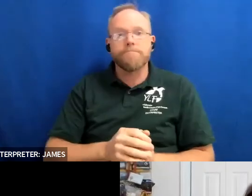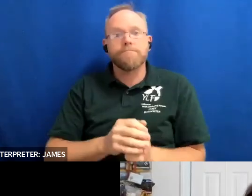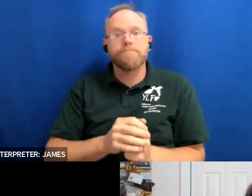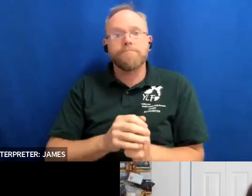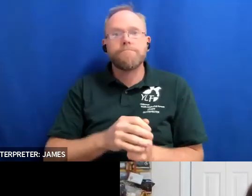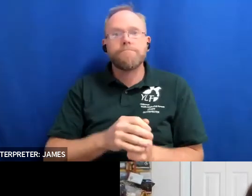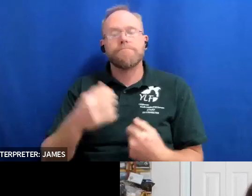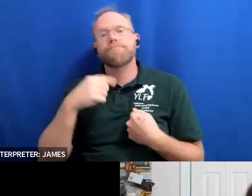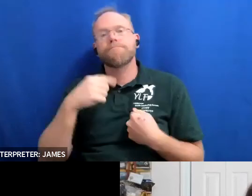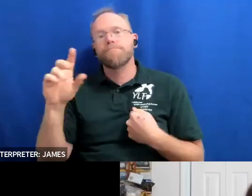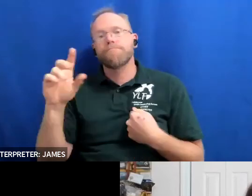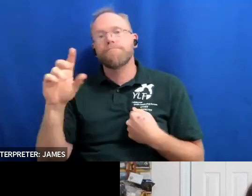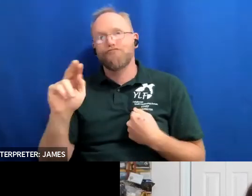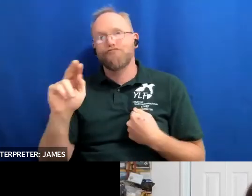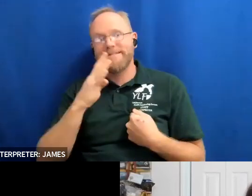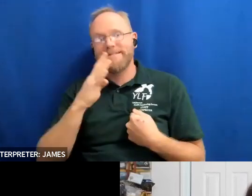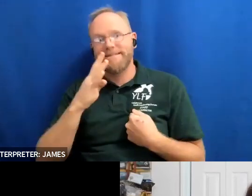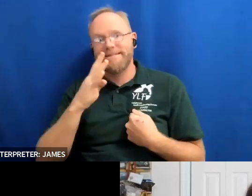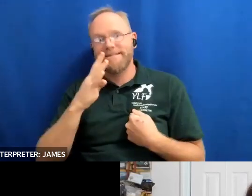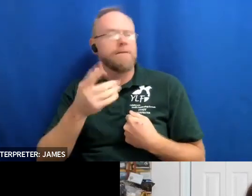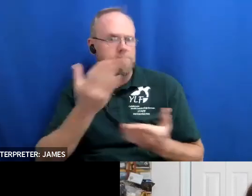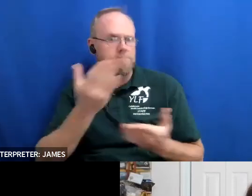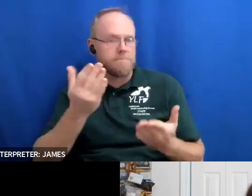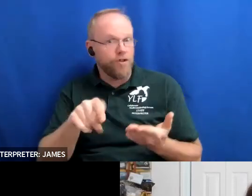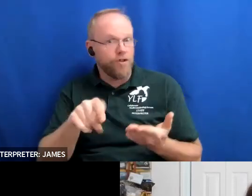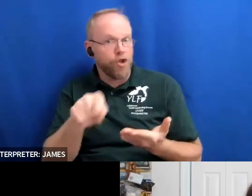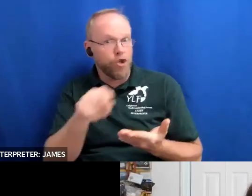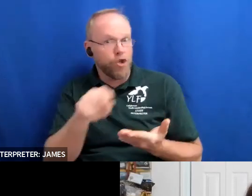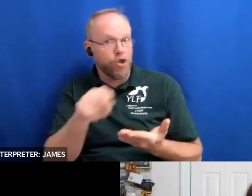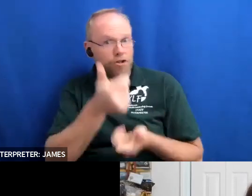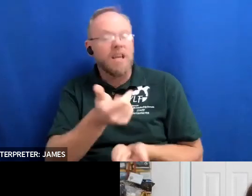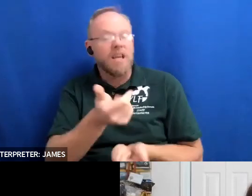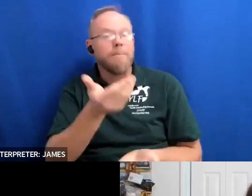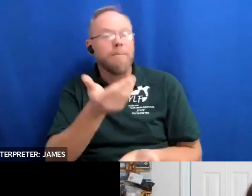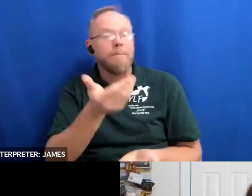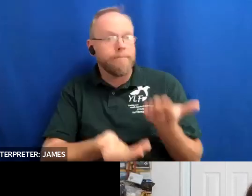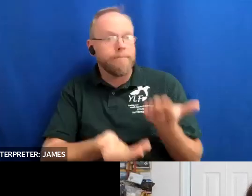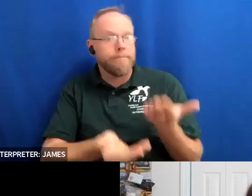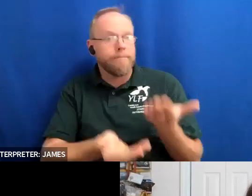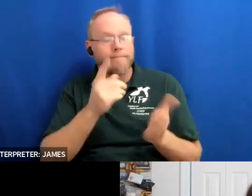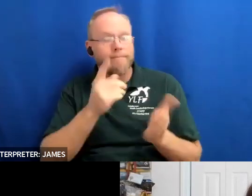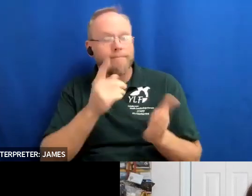to mention that um if you're interested you should probably look into your local community maybe they